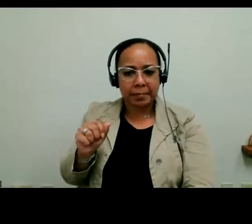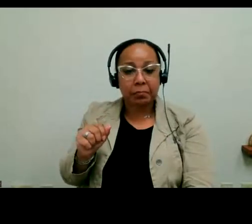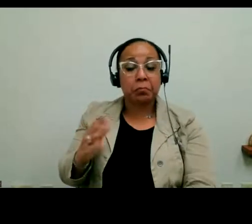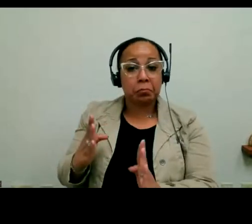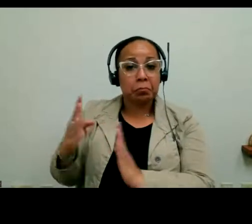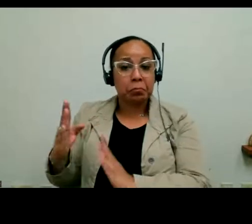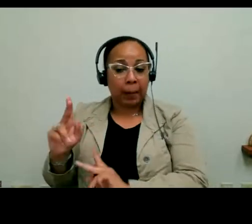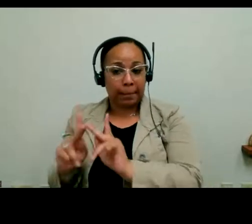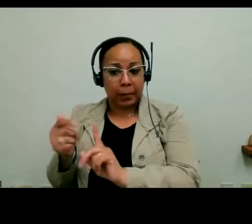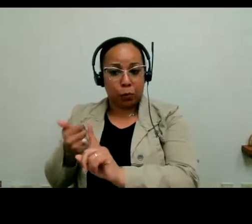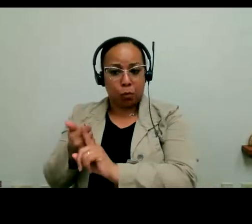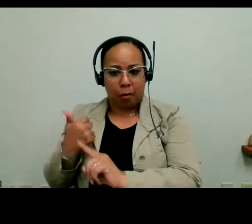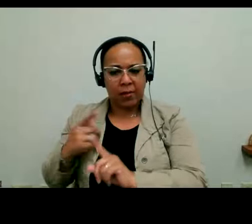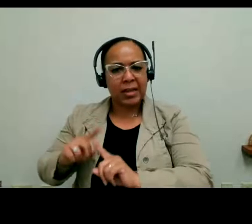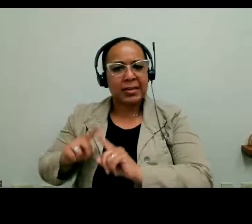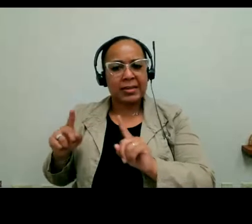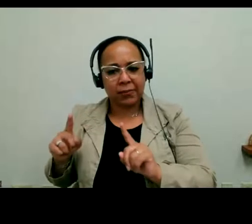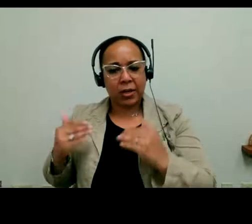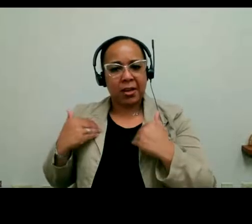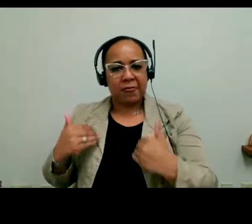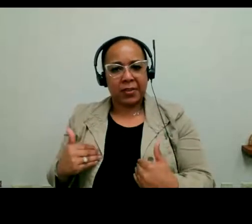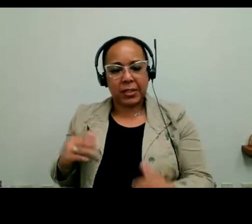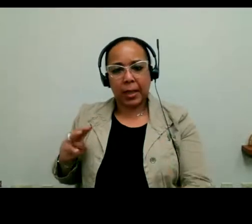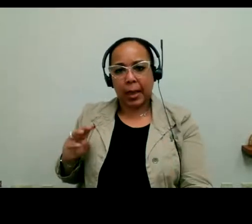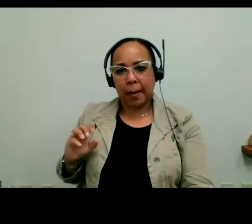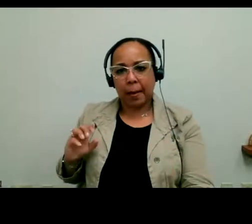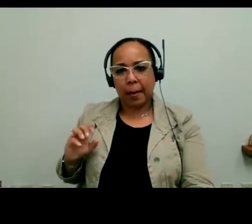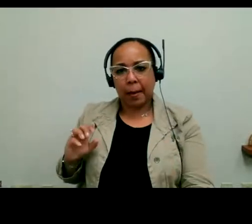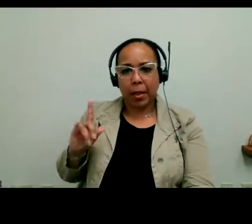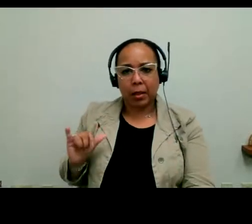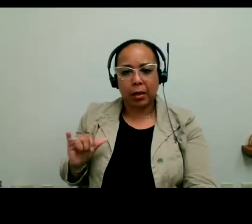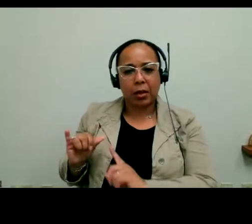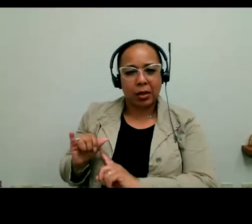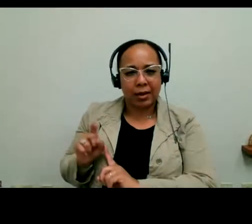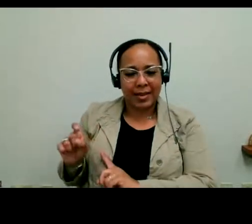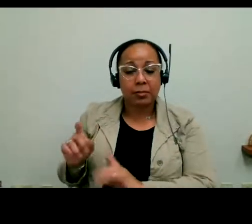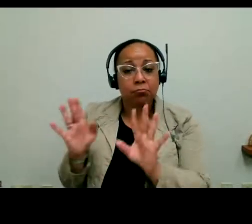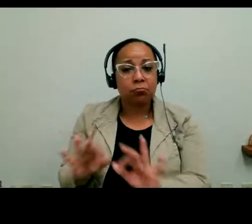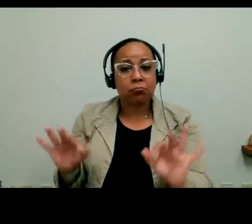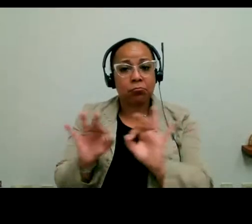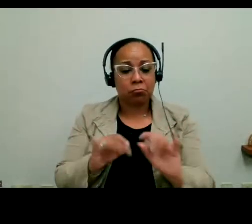disabilities. And people who have different -- making sure that they're